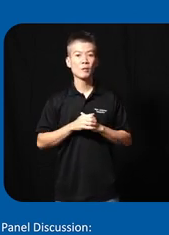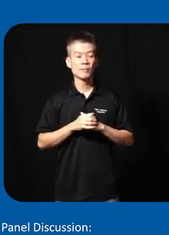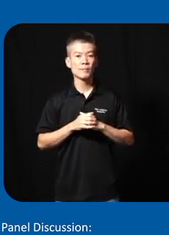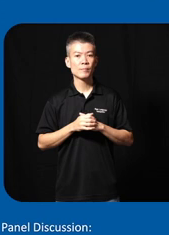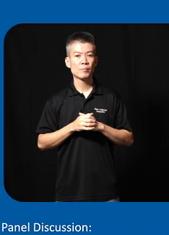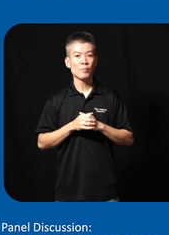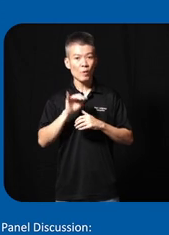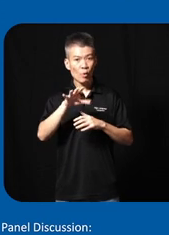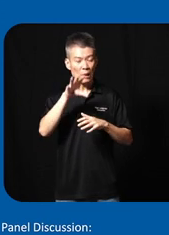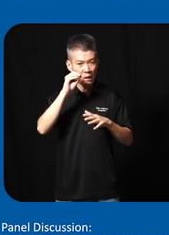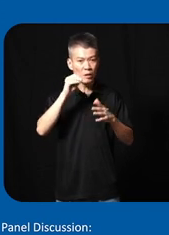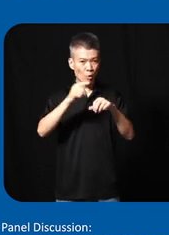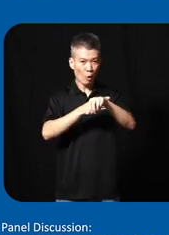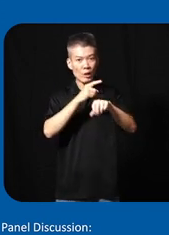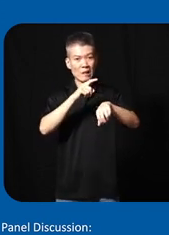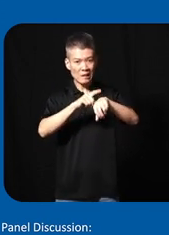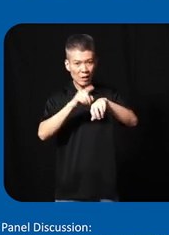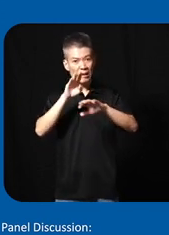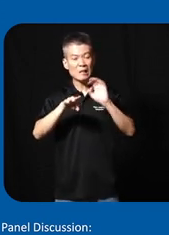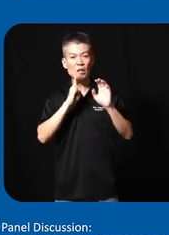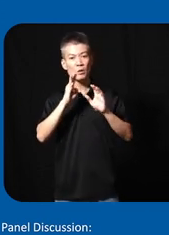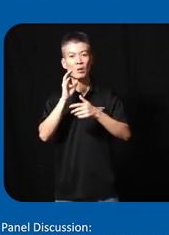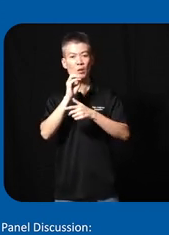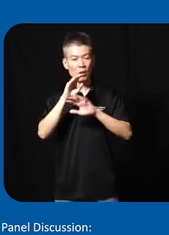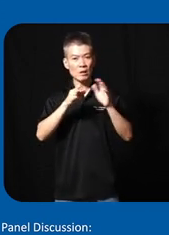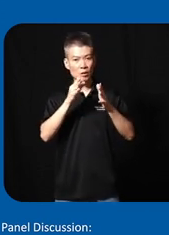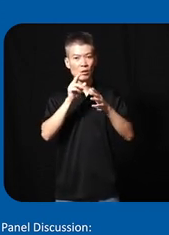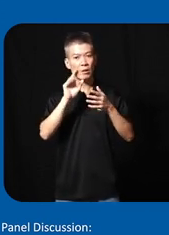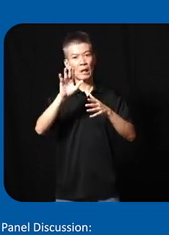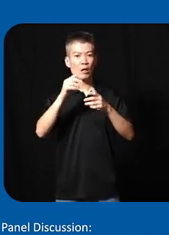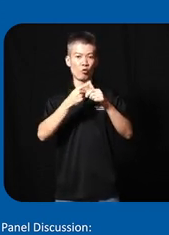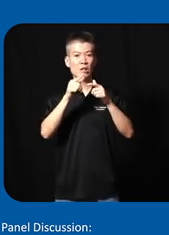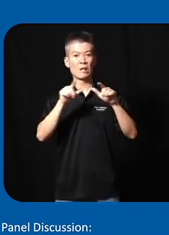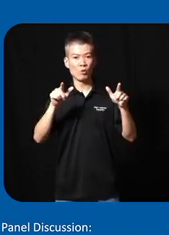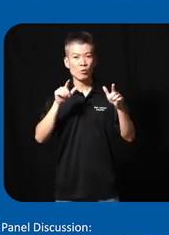and it will take a longer time than speaking or sign language their first language so that's the